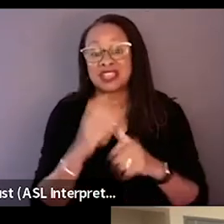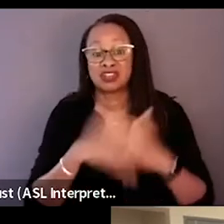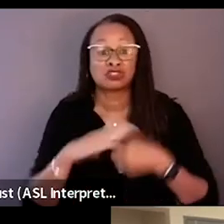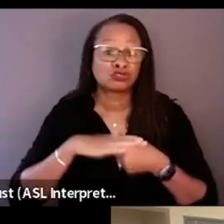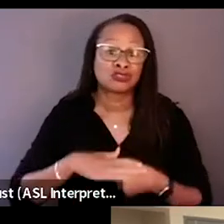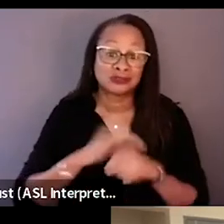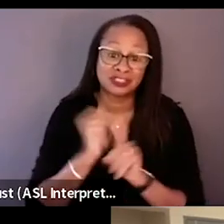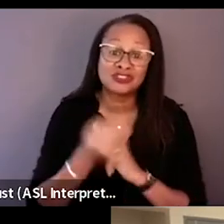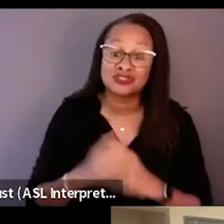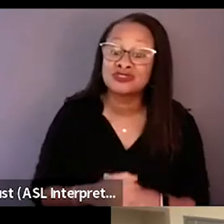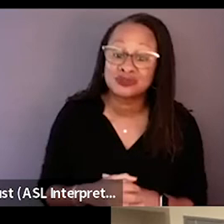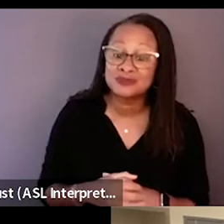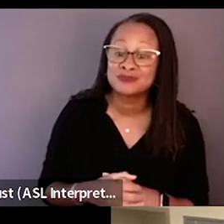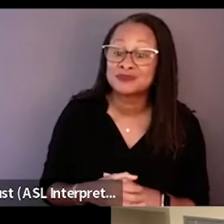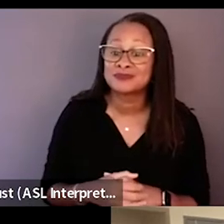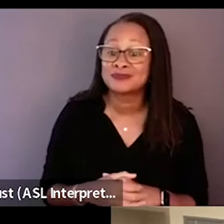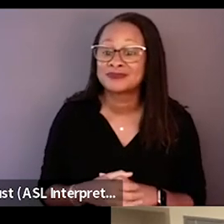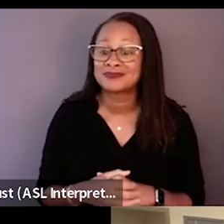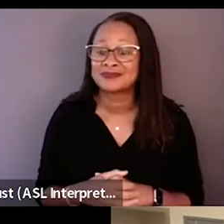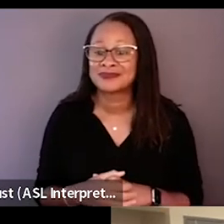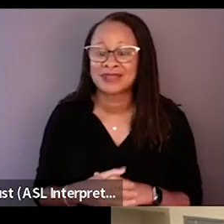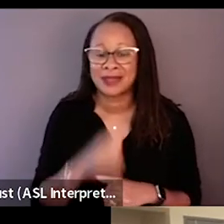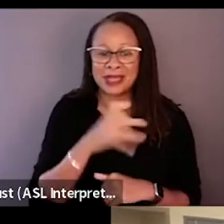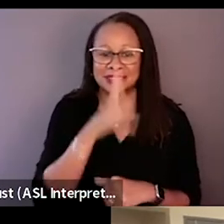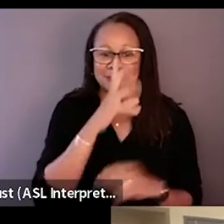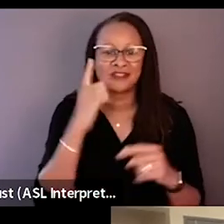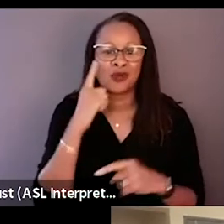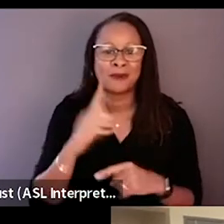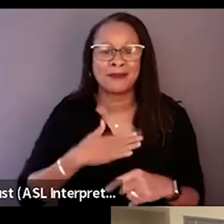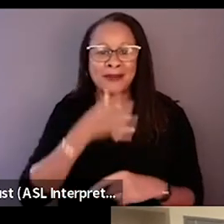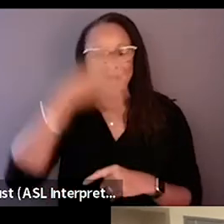So, I mean, not that I speak for my parents, but I think there were several times where...